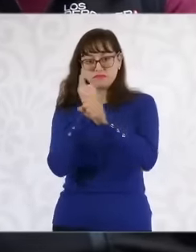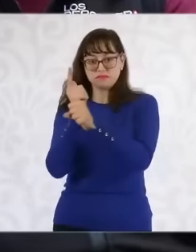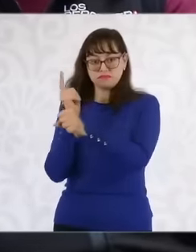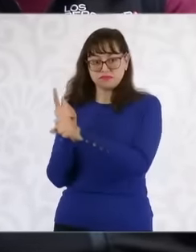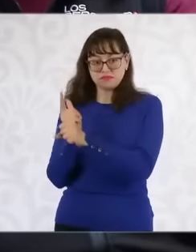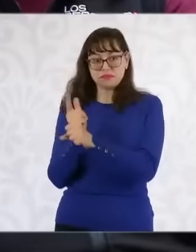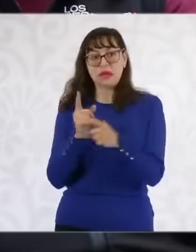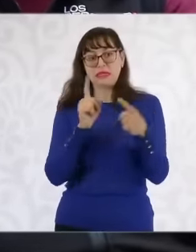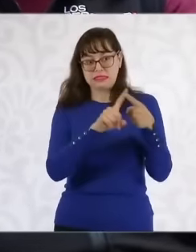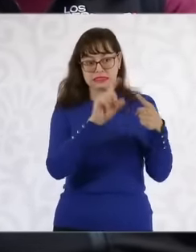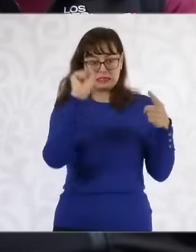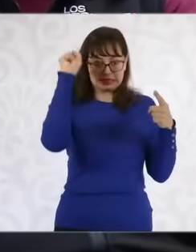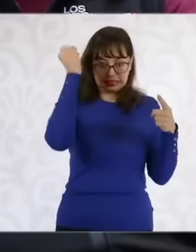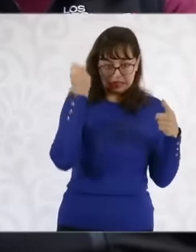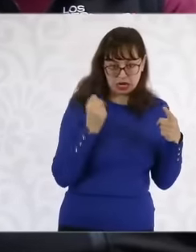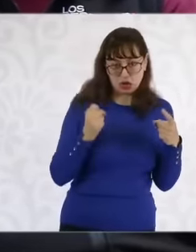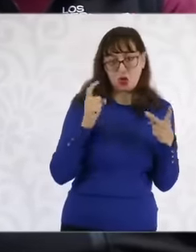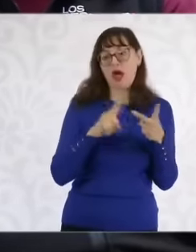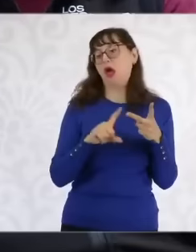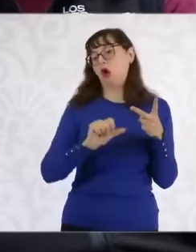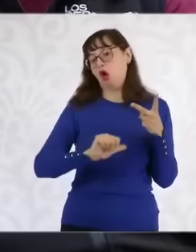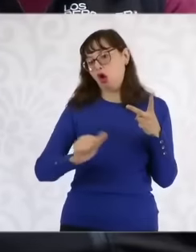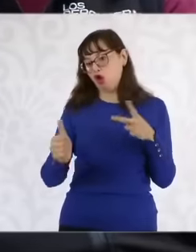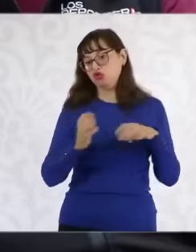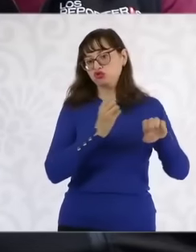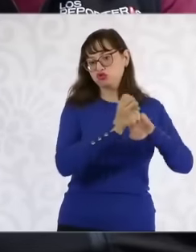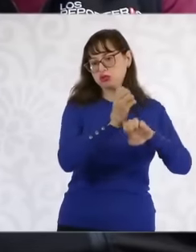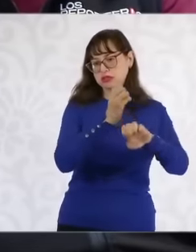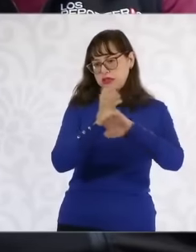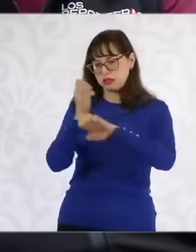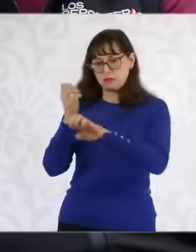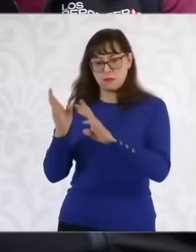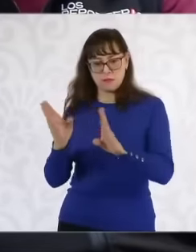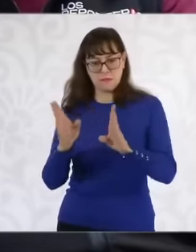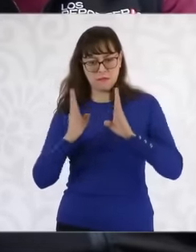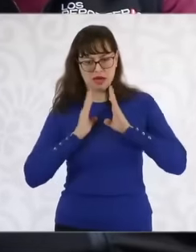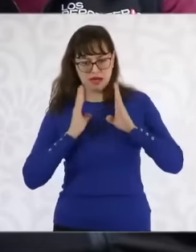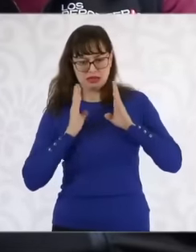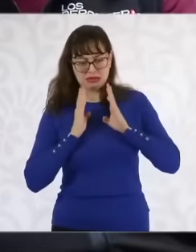have been handled at various times Yes in the framework of what has happened in